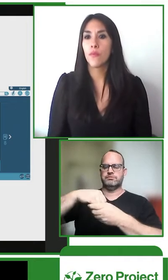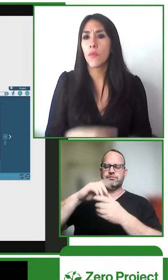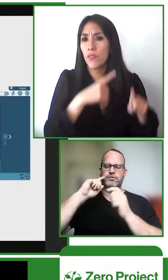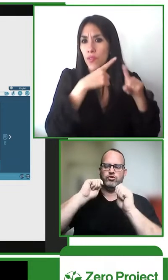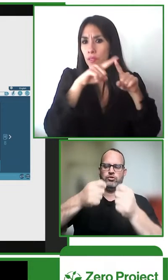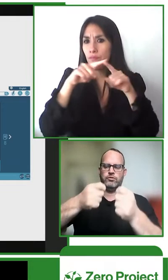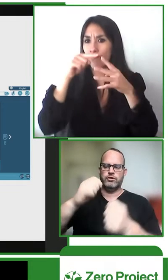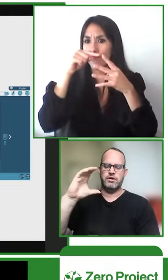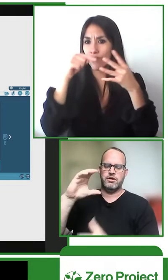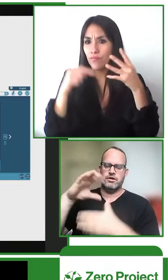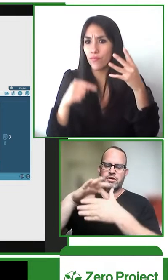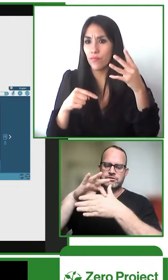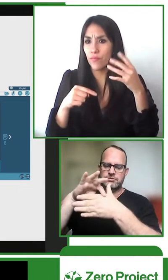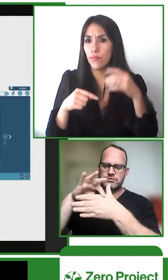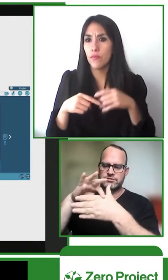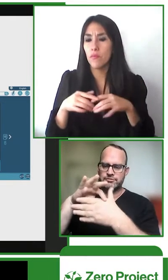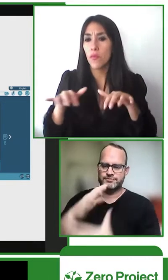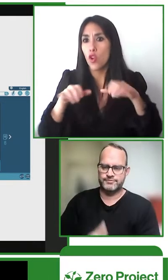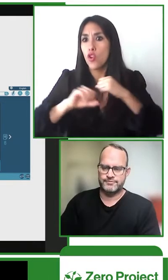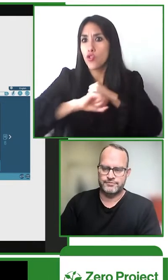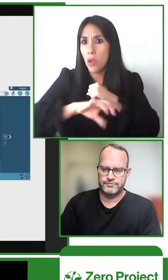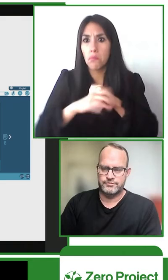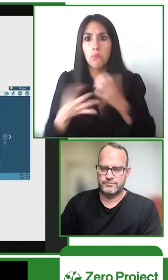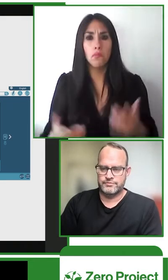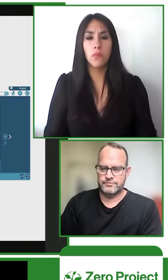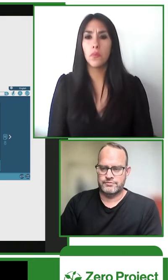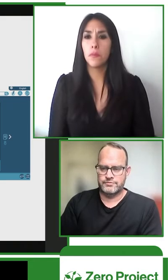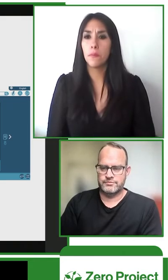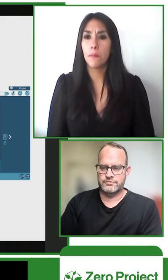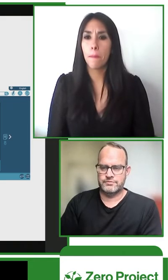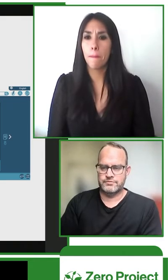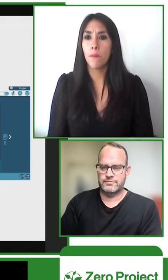and that means the different communities can contribute content onto